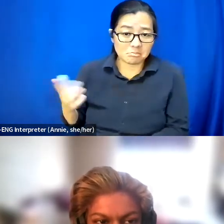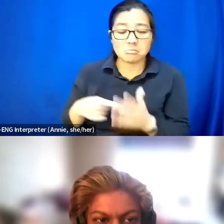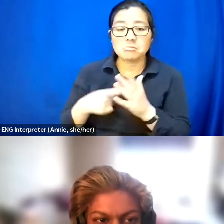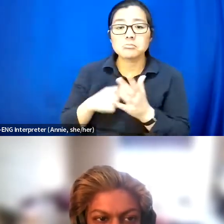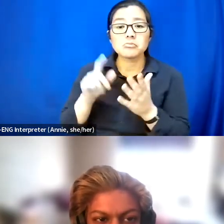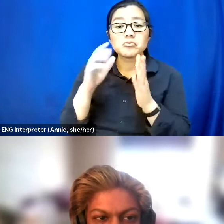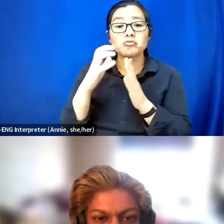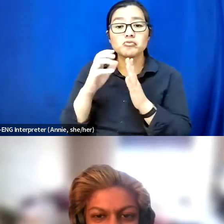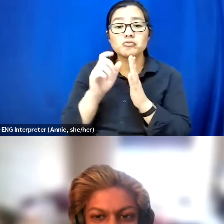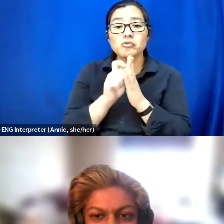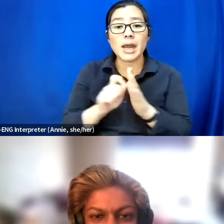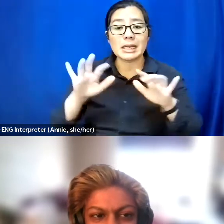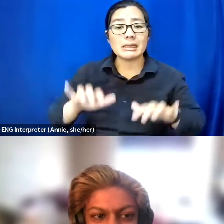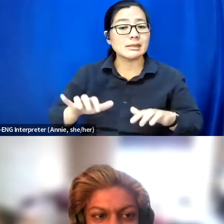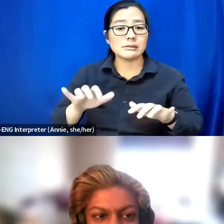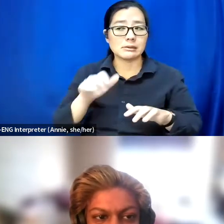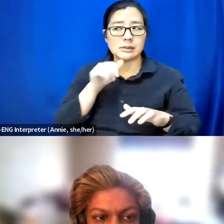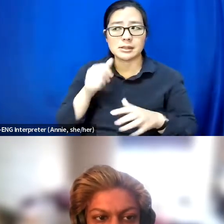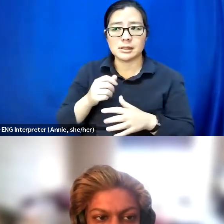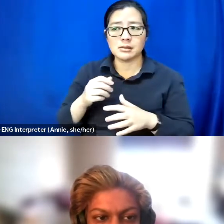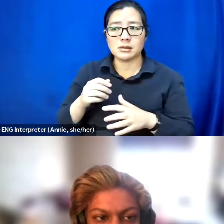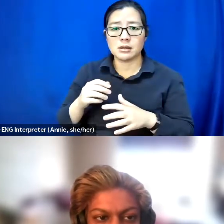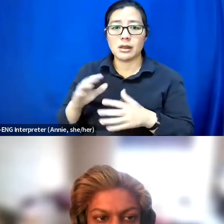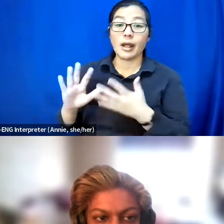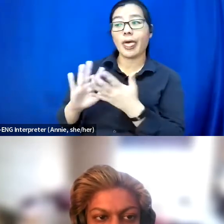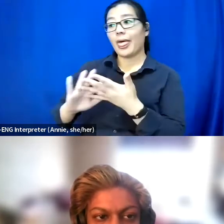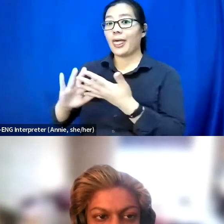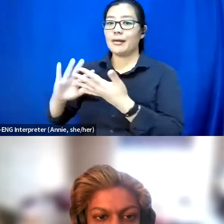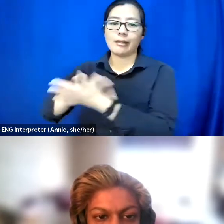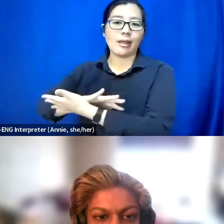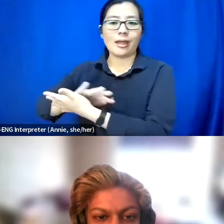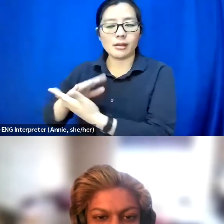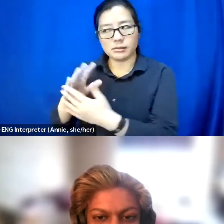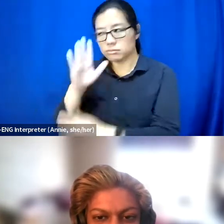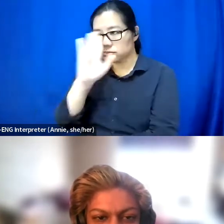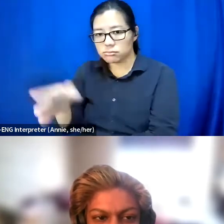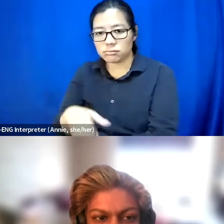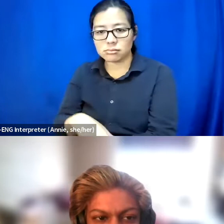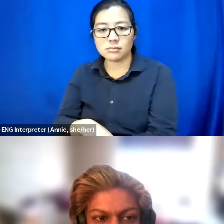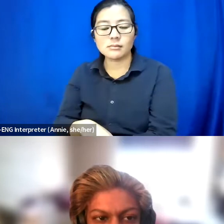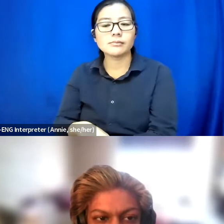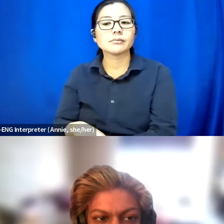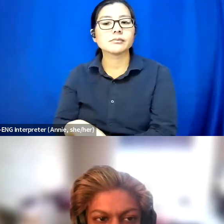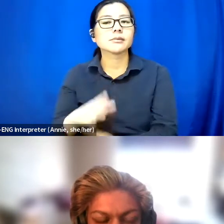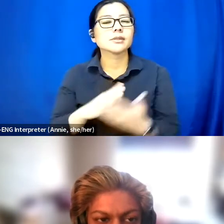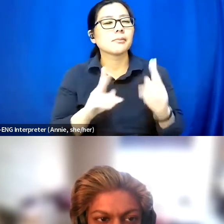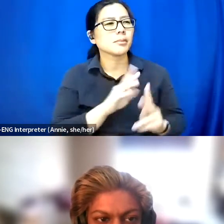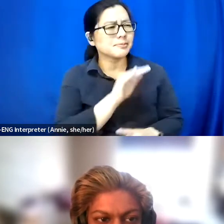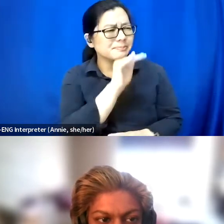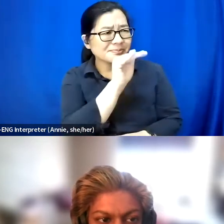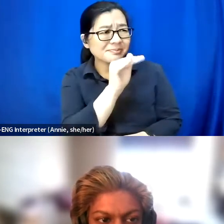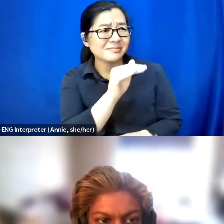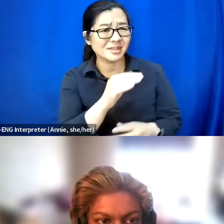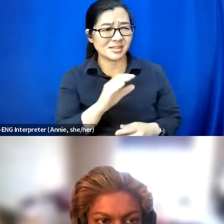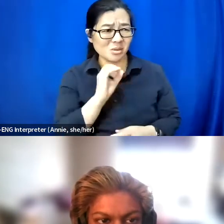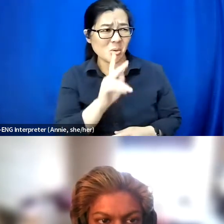So somebody said on a comment recently oh, is it okay to come up and be curious